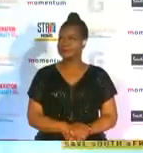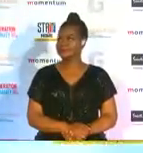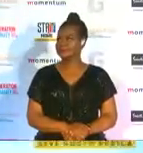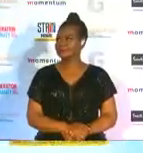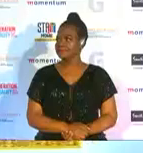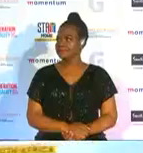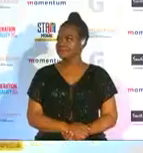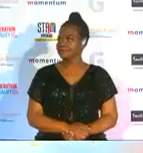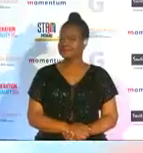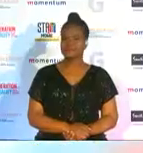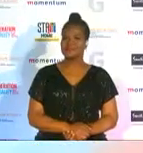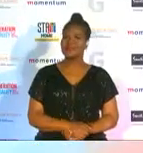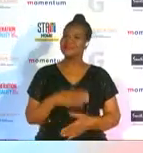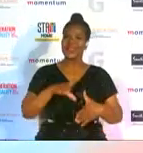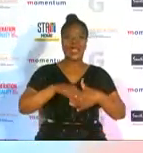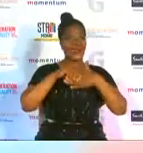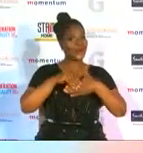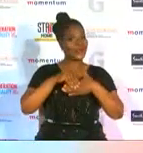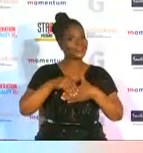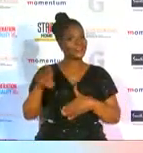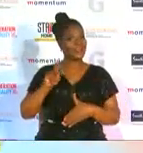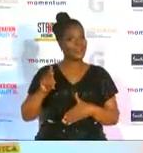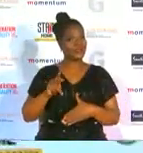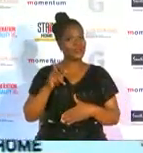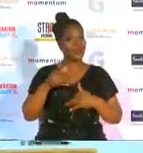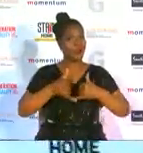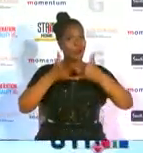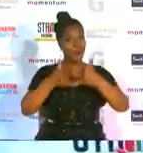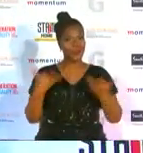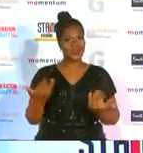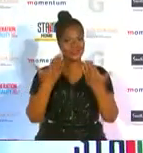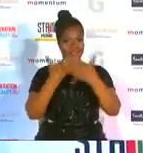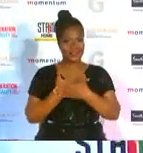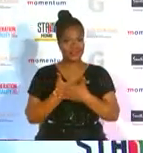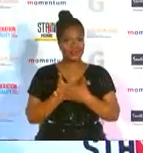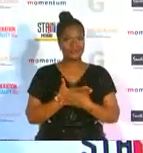caitlin congratulations on your award tonight you can kindly take off your